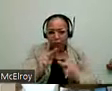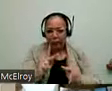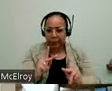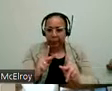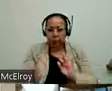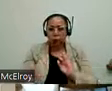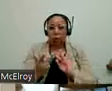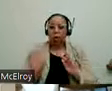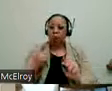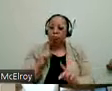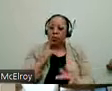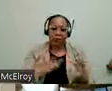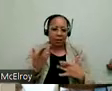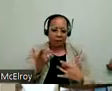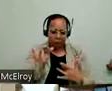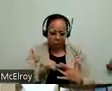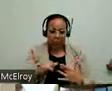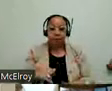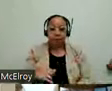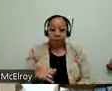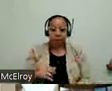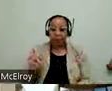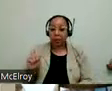really excited about that. Again, that is in 2022 and you will be supervising